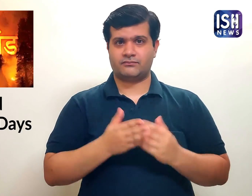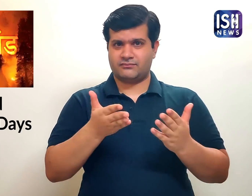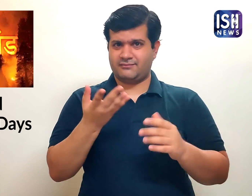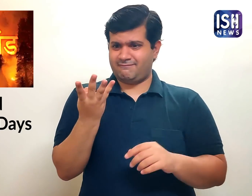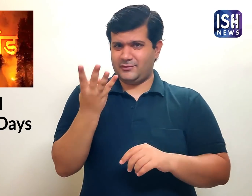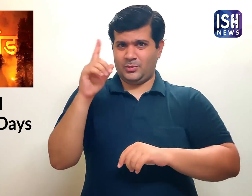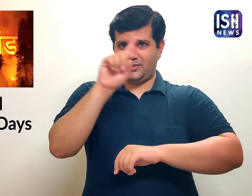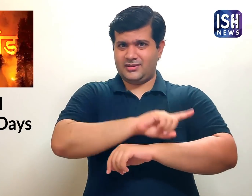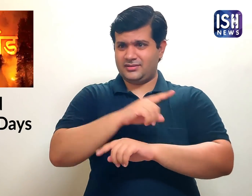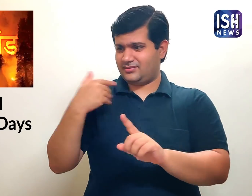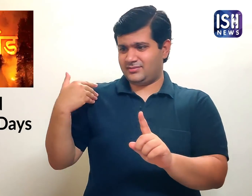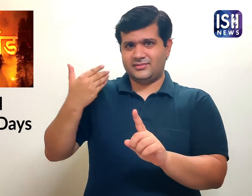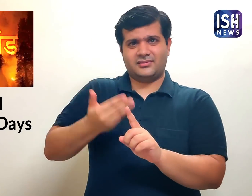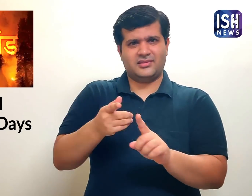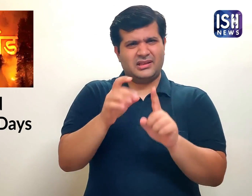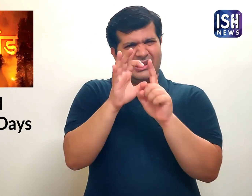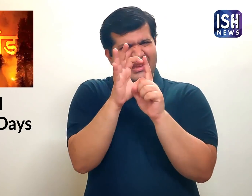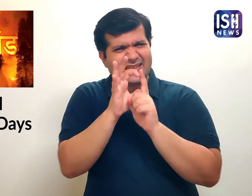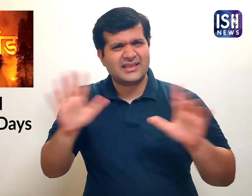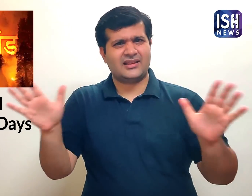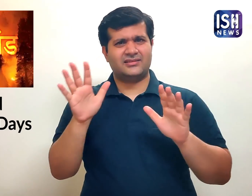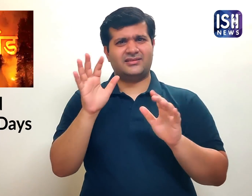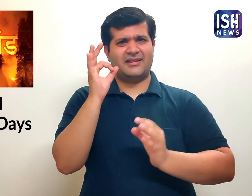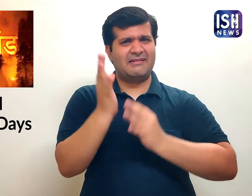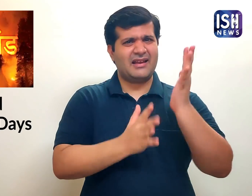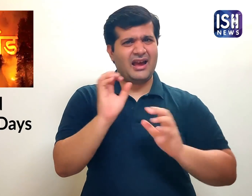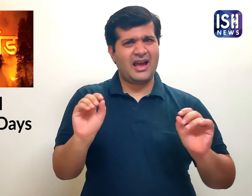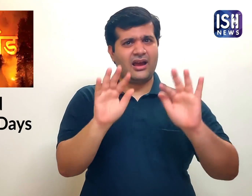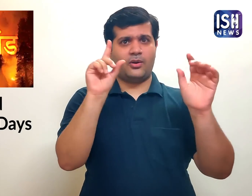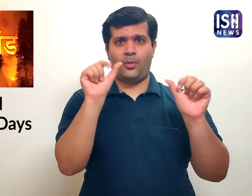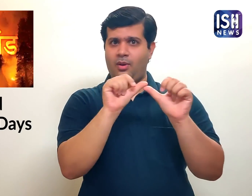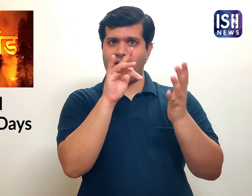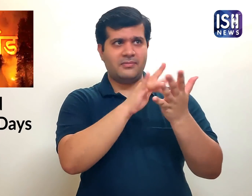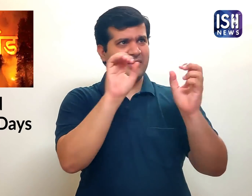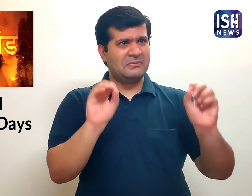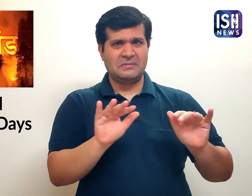These fires are extremely dangerous and have been burning for 4 days in Uttarakhand.